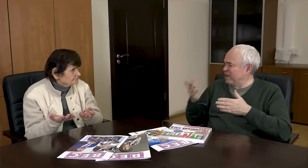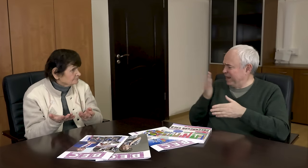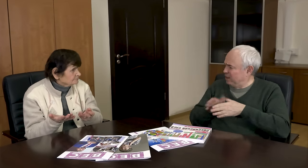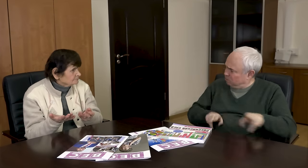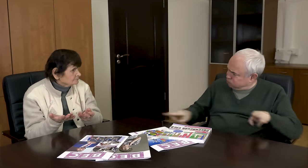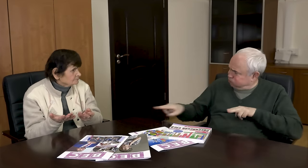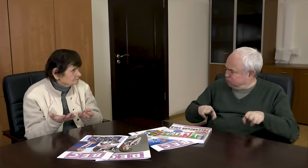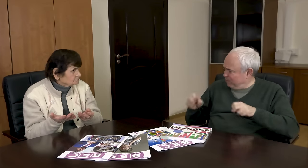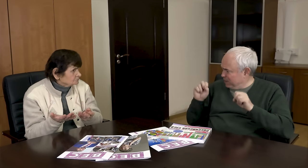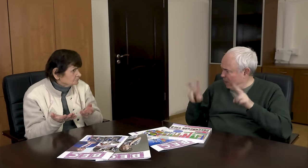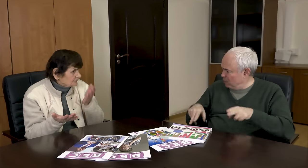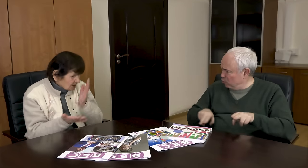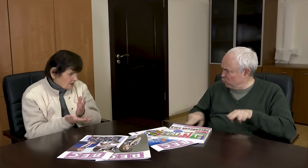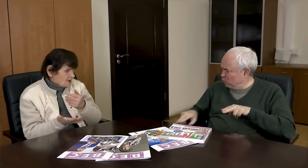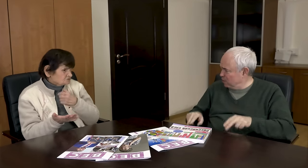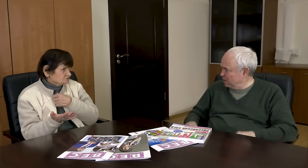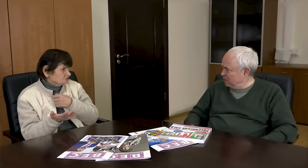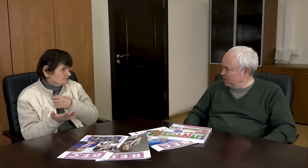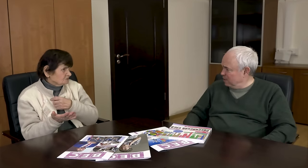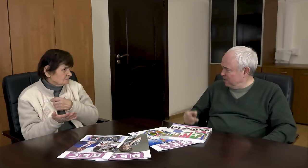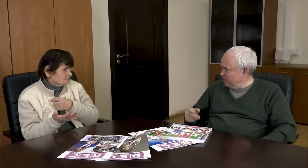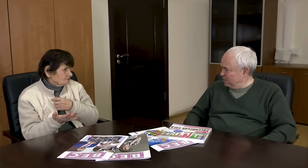Do you have special skis for skating?